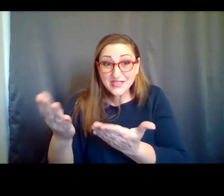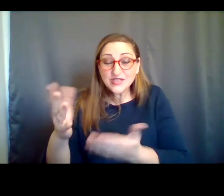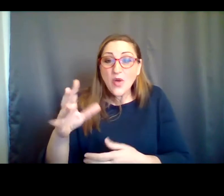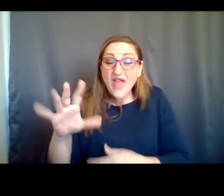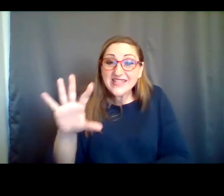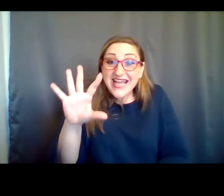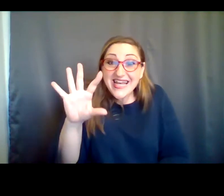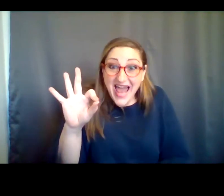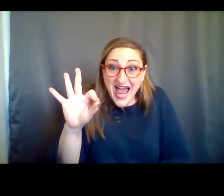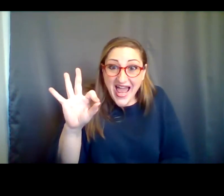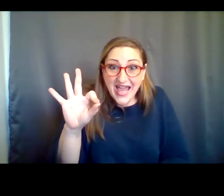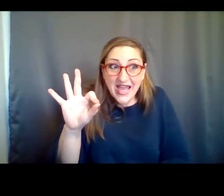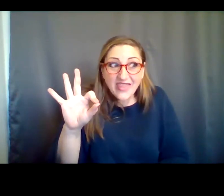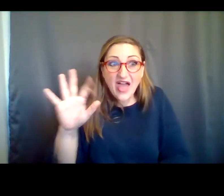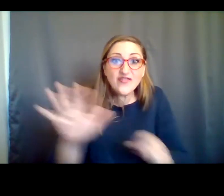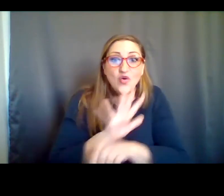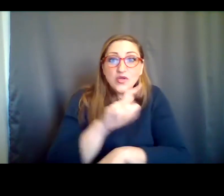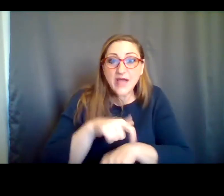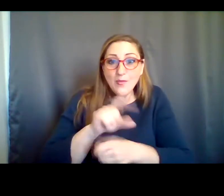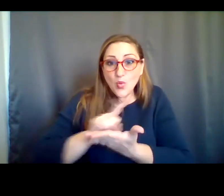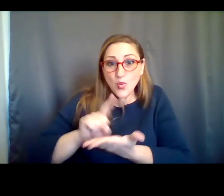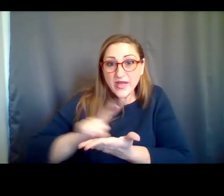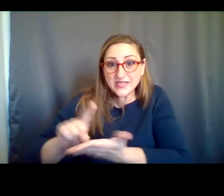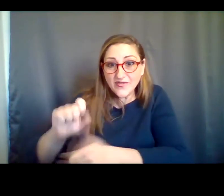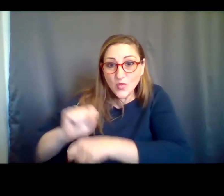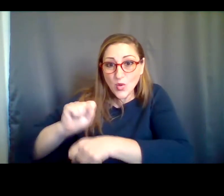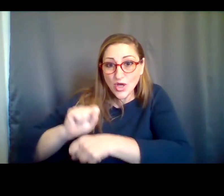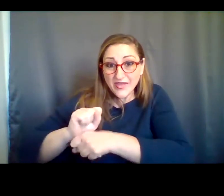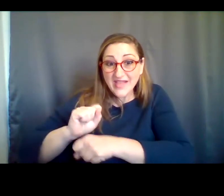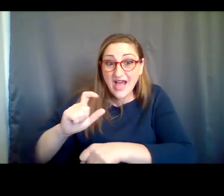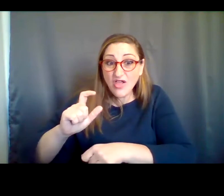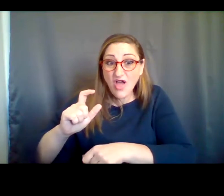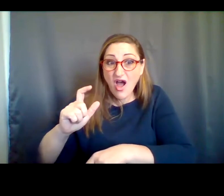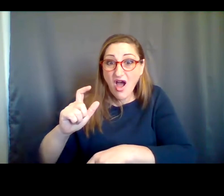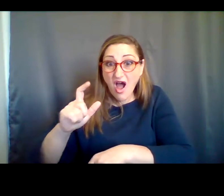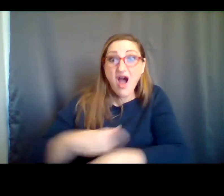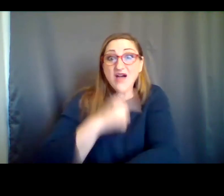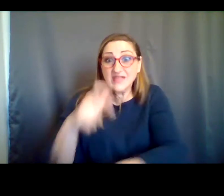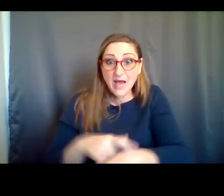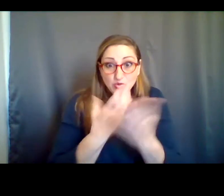weeks of work. That's how long it takes to verify that many vaccines. So it's just a huge amount